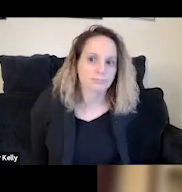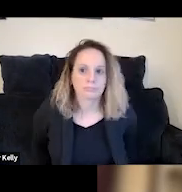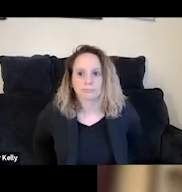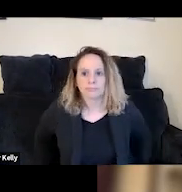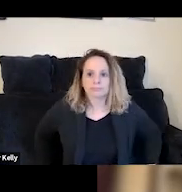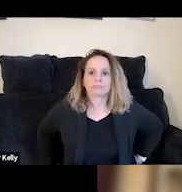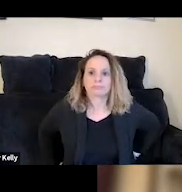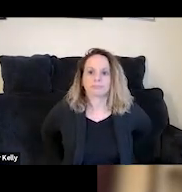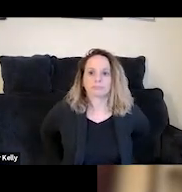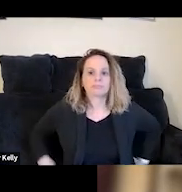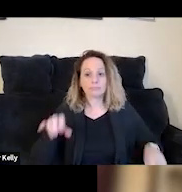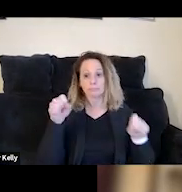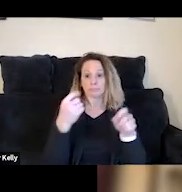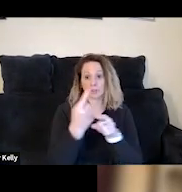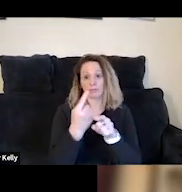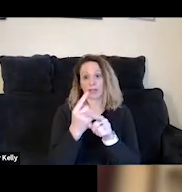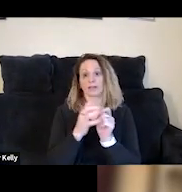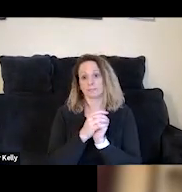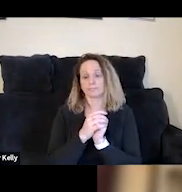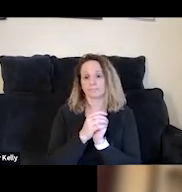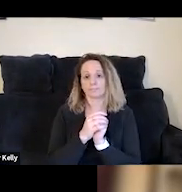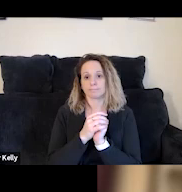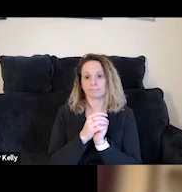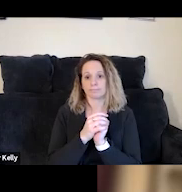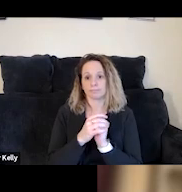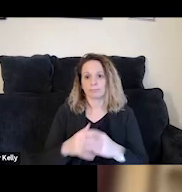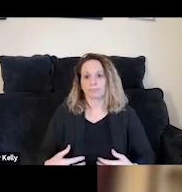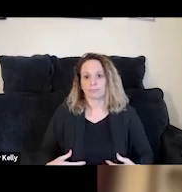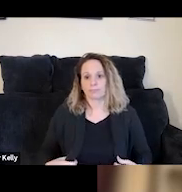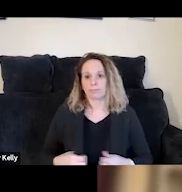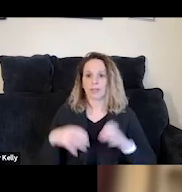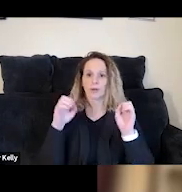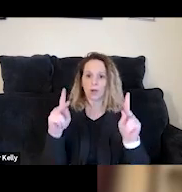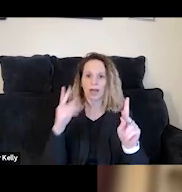Absolutely. And okay, there is another aspect,